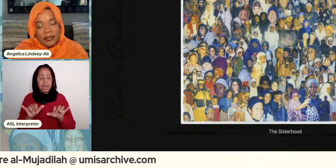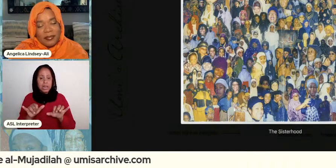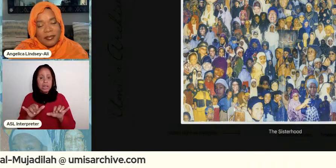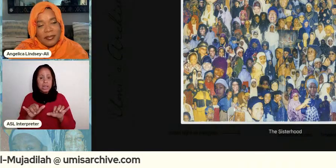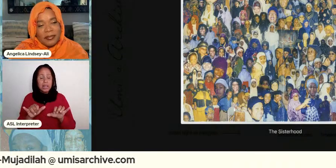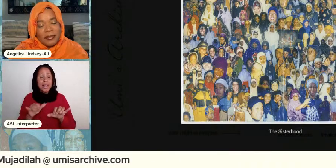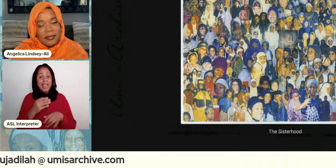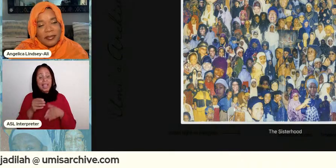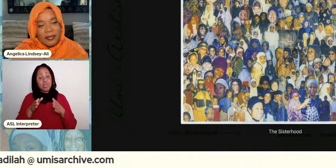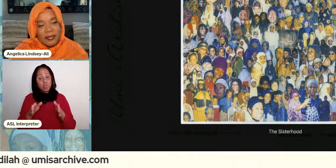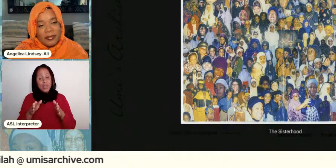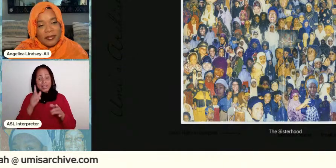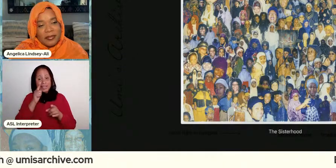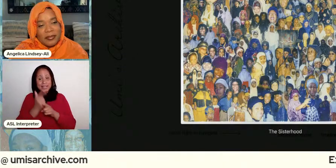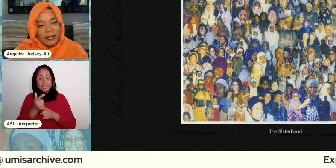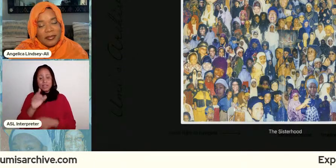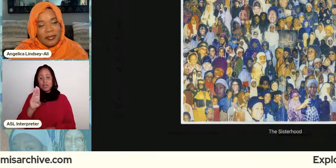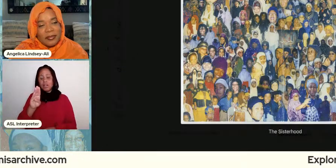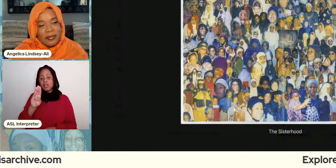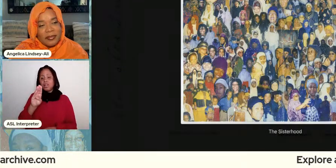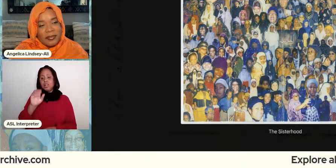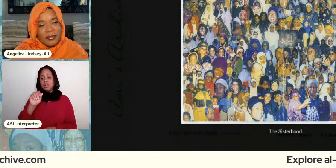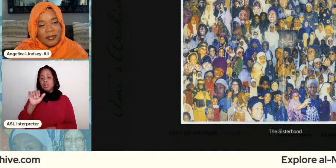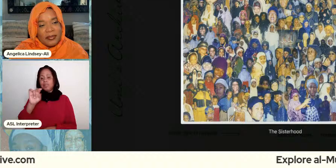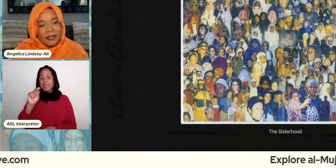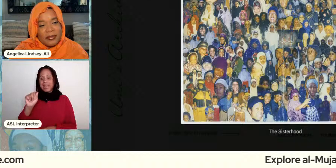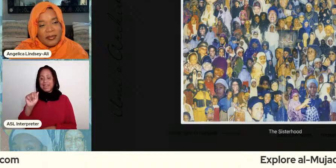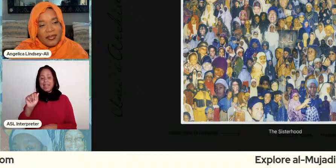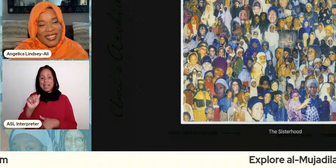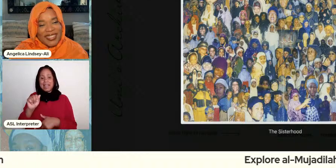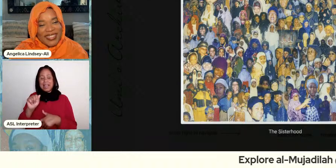way this is the bayonet did this they put this together and then distributed it it's like i